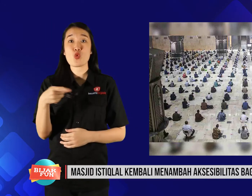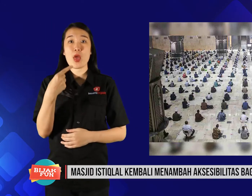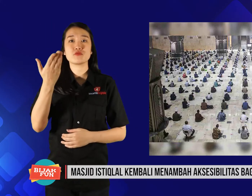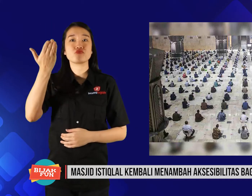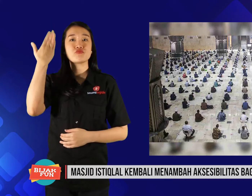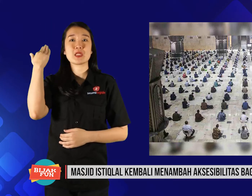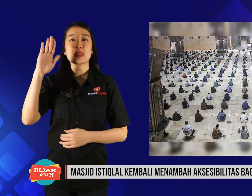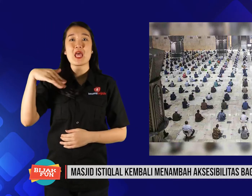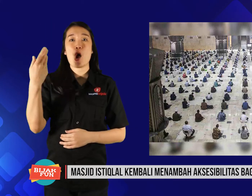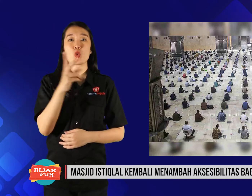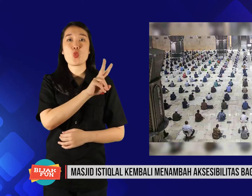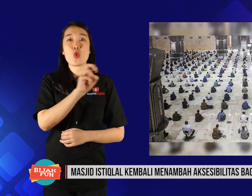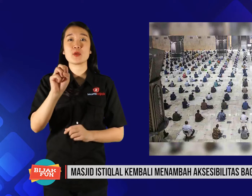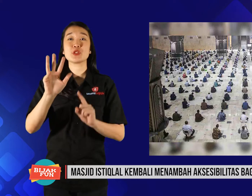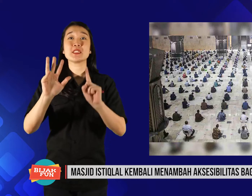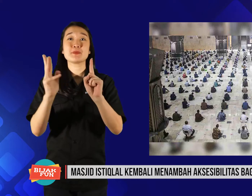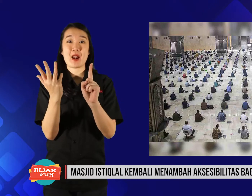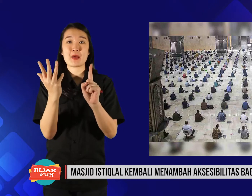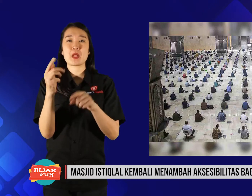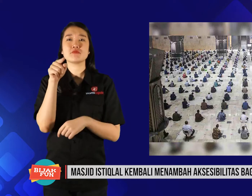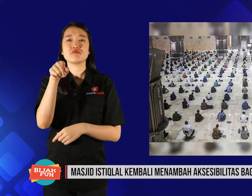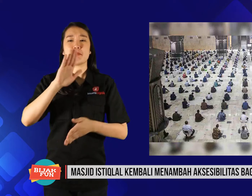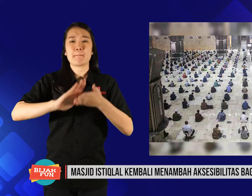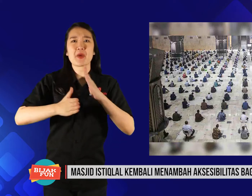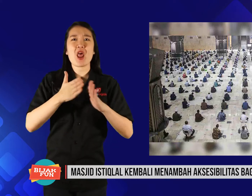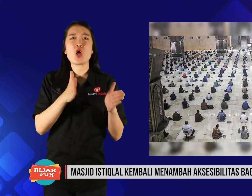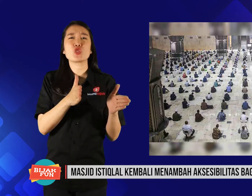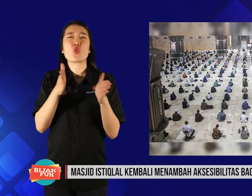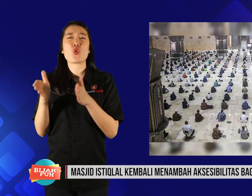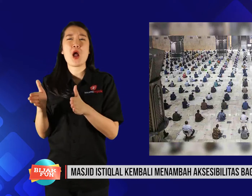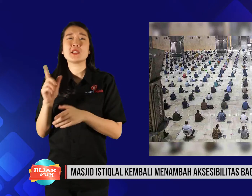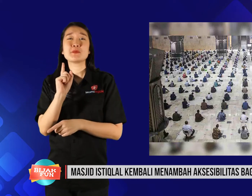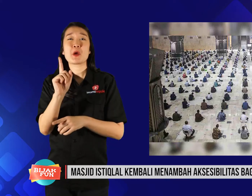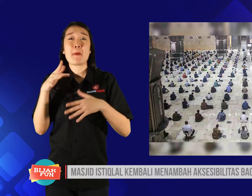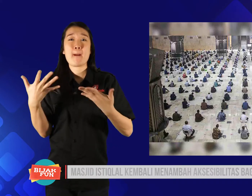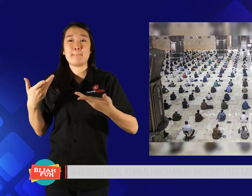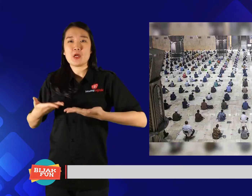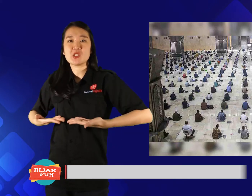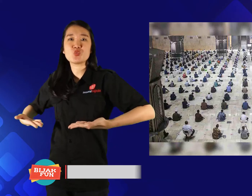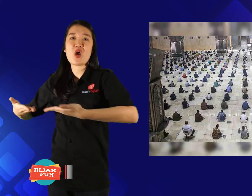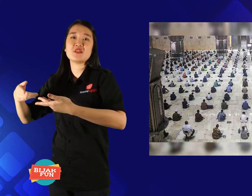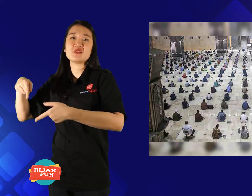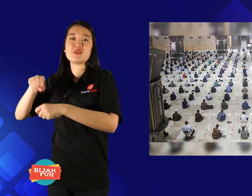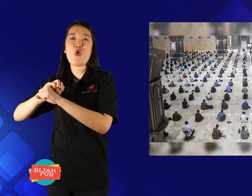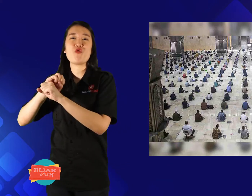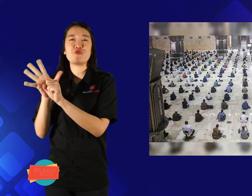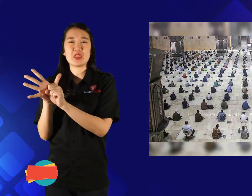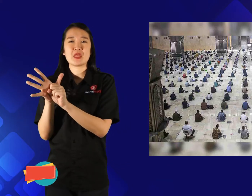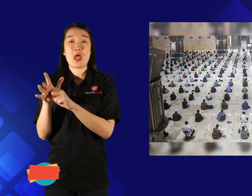Started in 2019 and was once postponed due to covid,